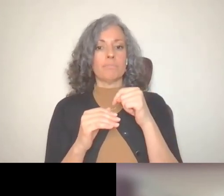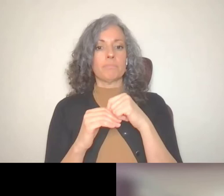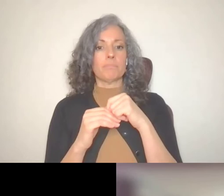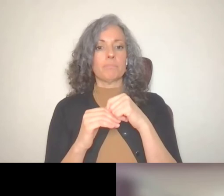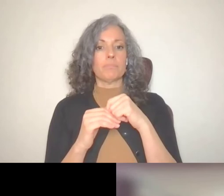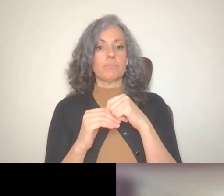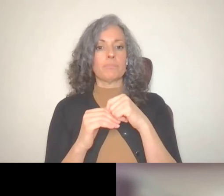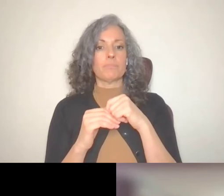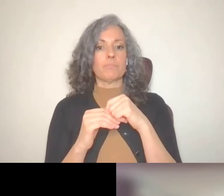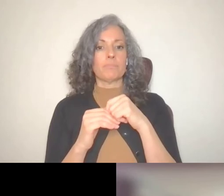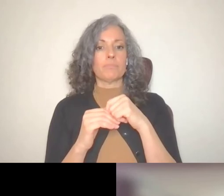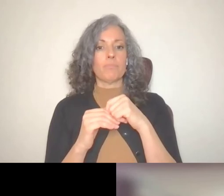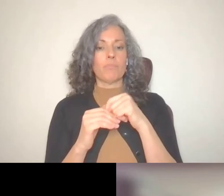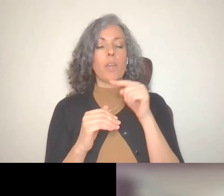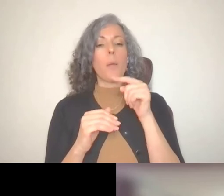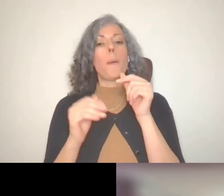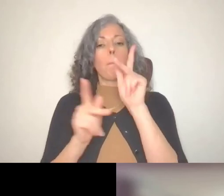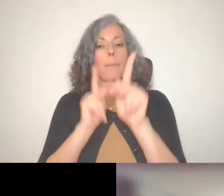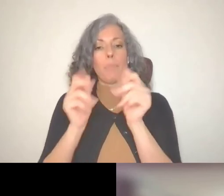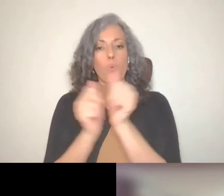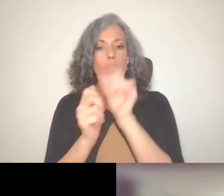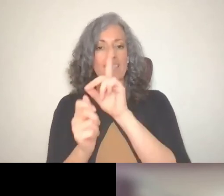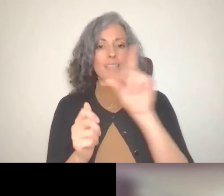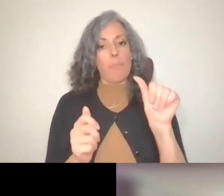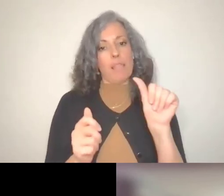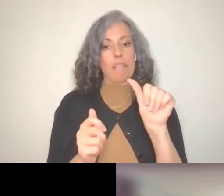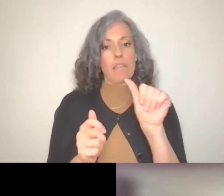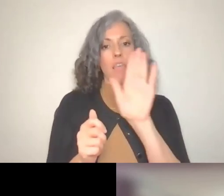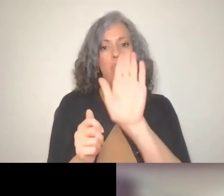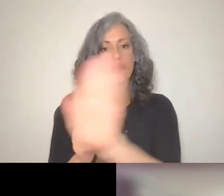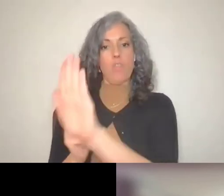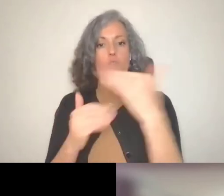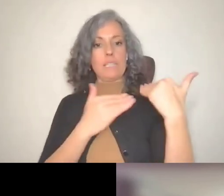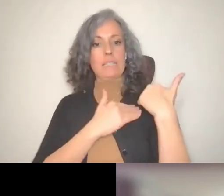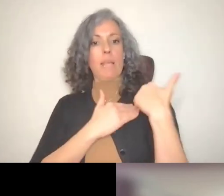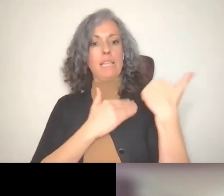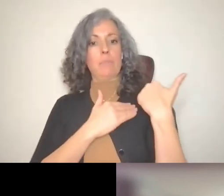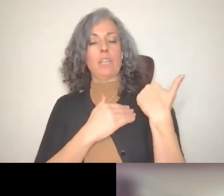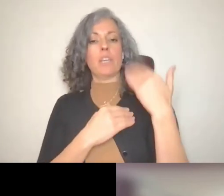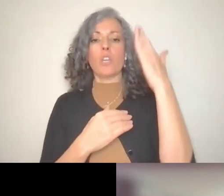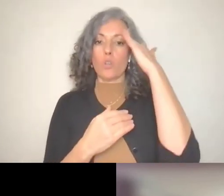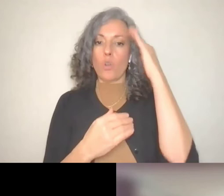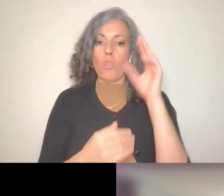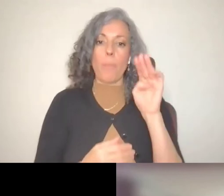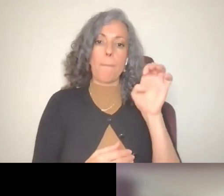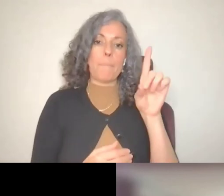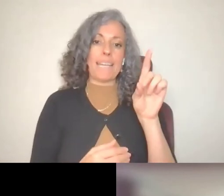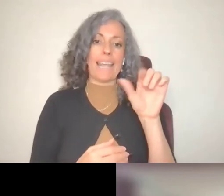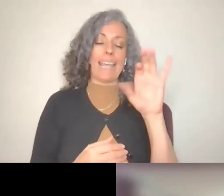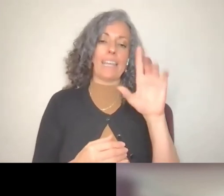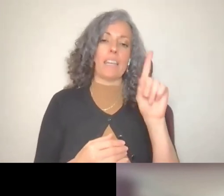with a disability because of those Medicaid asset limits there were mentioned earlier.